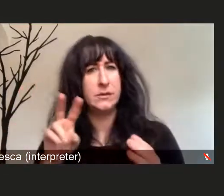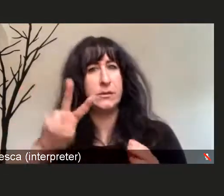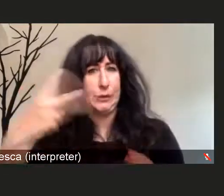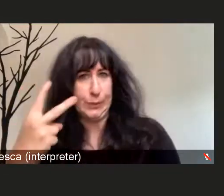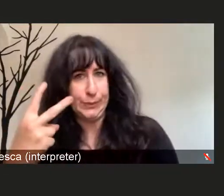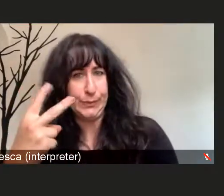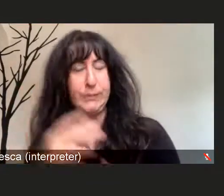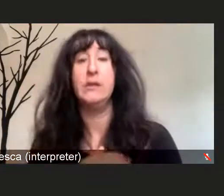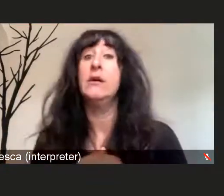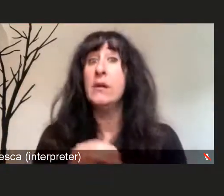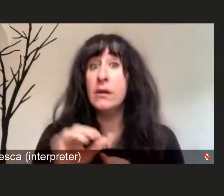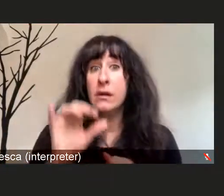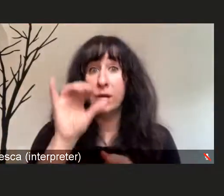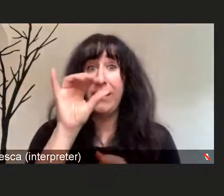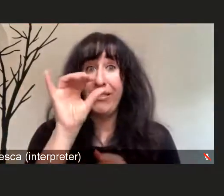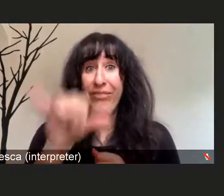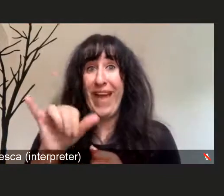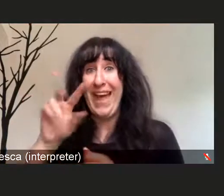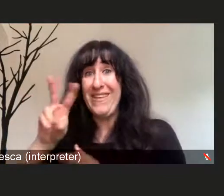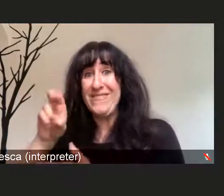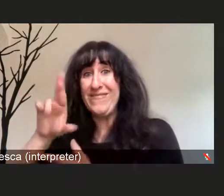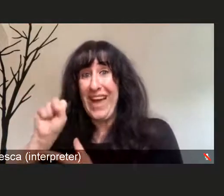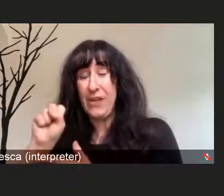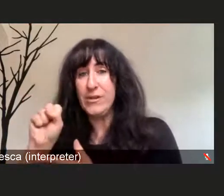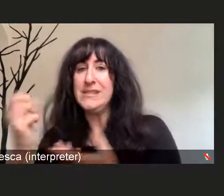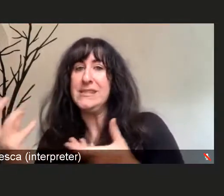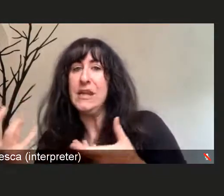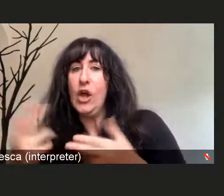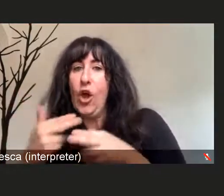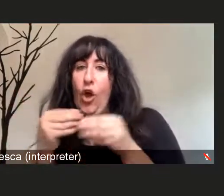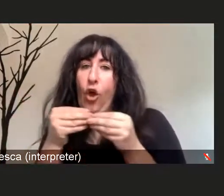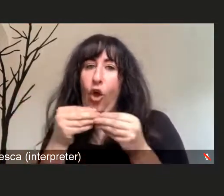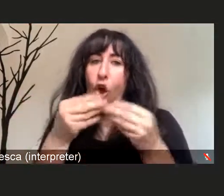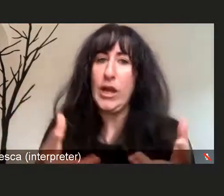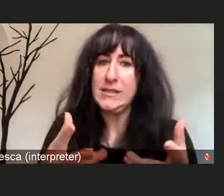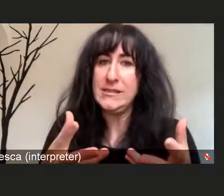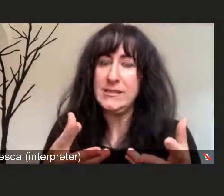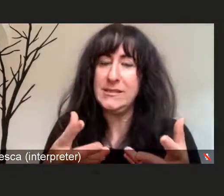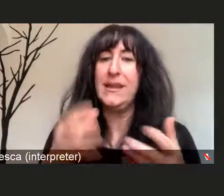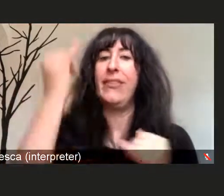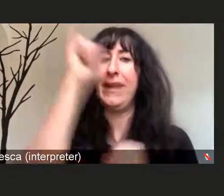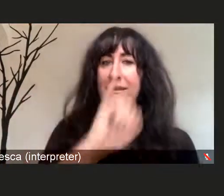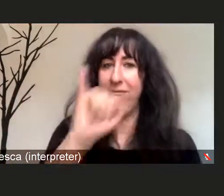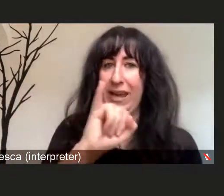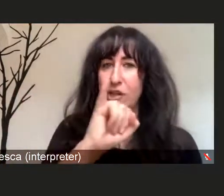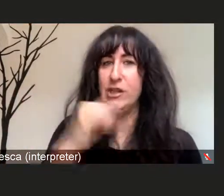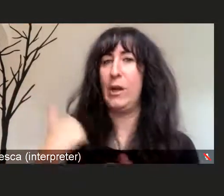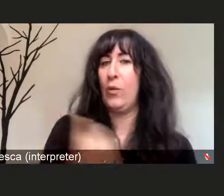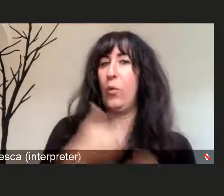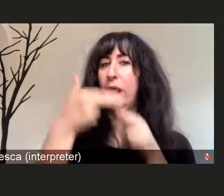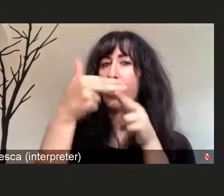or the infectious disease that we know is COVID-19. Most of us, but maybe not all of us,